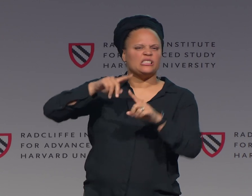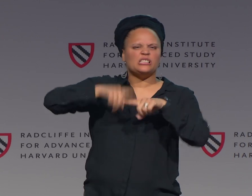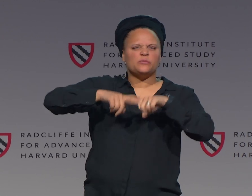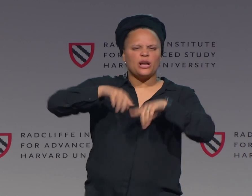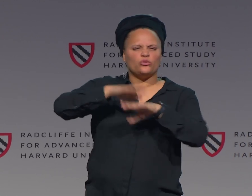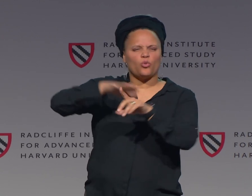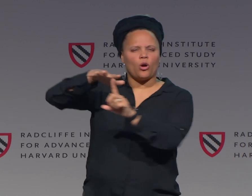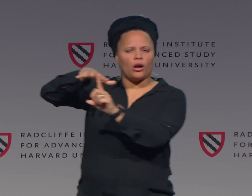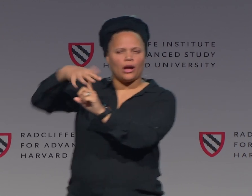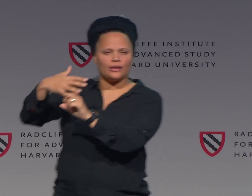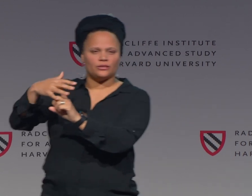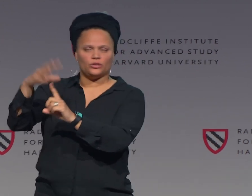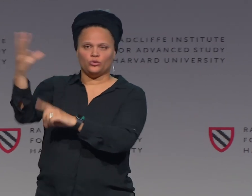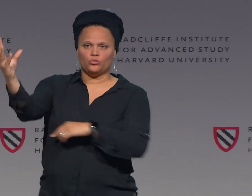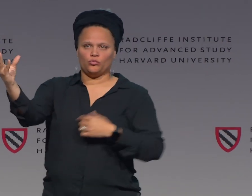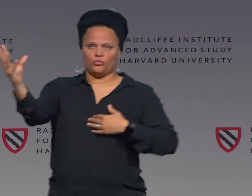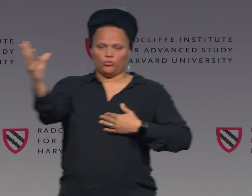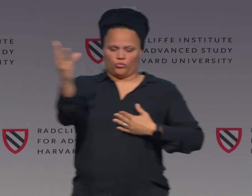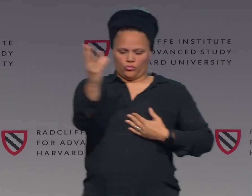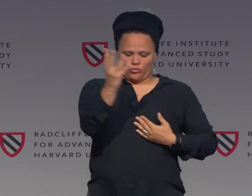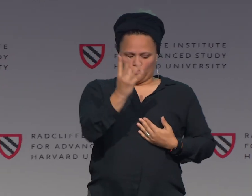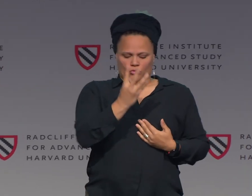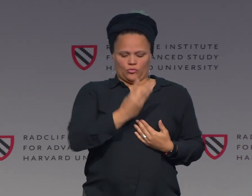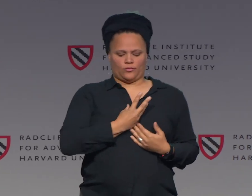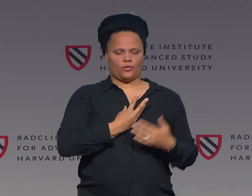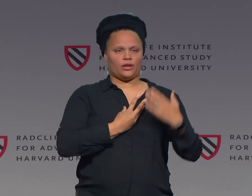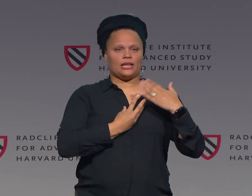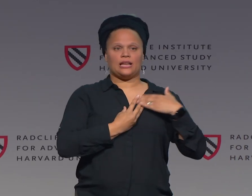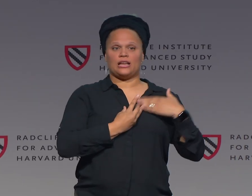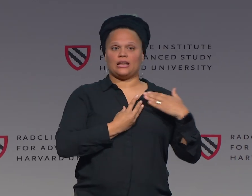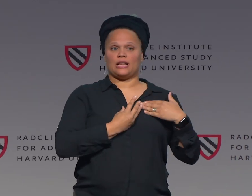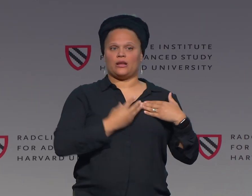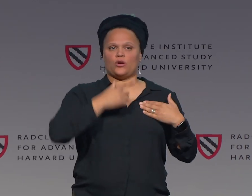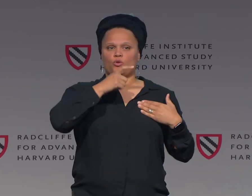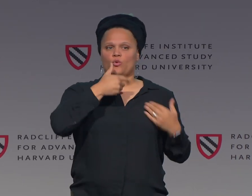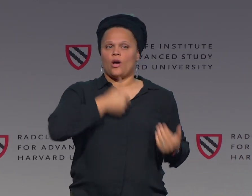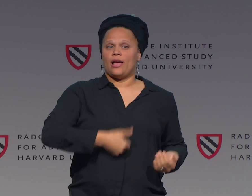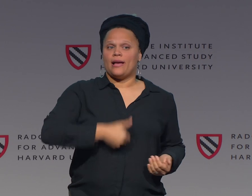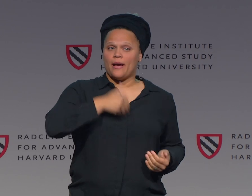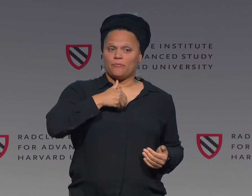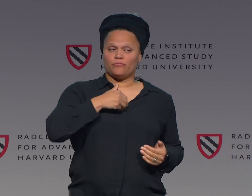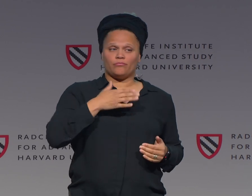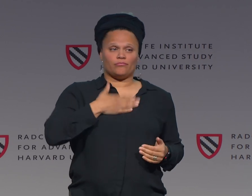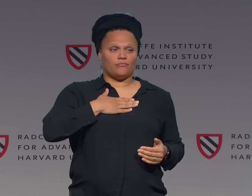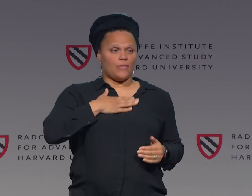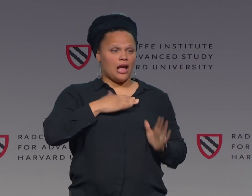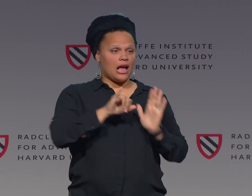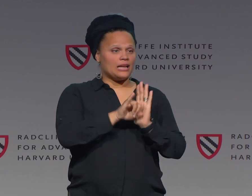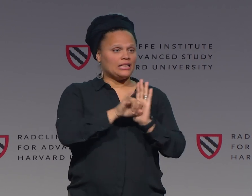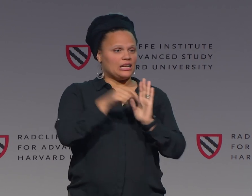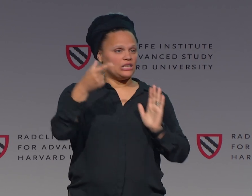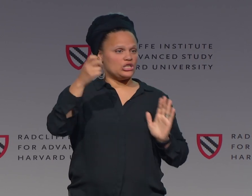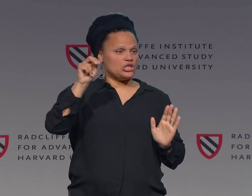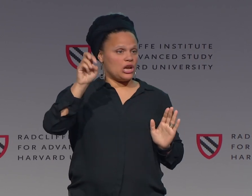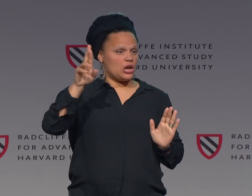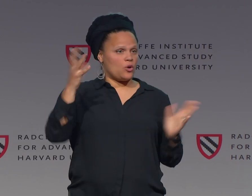and such deep meaning and context. So, to use that sign and assign it to who I am,